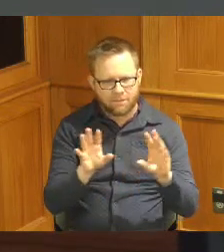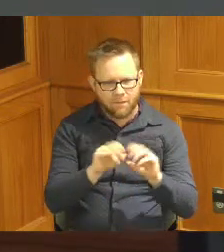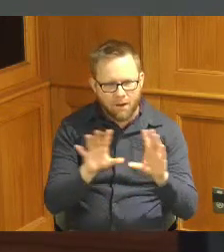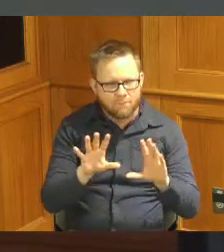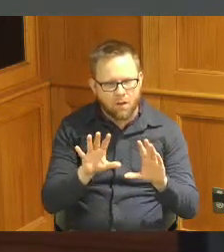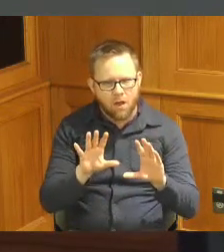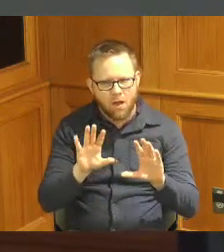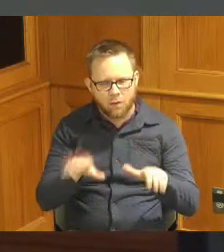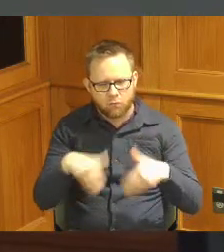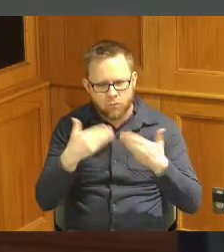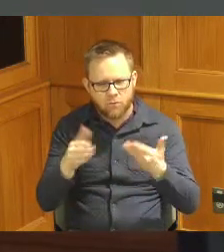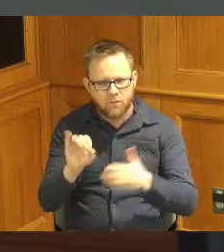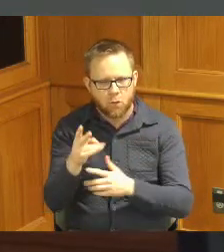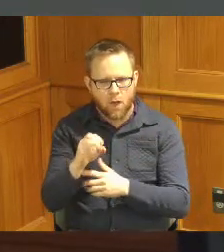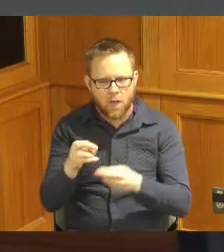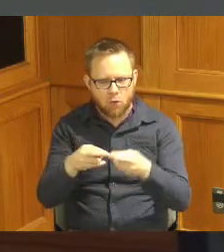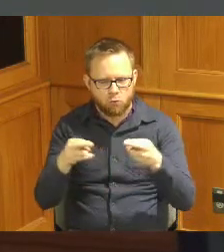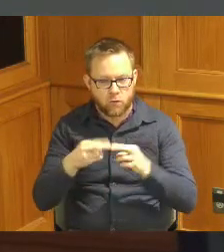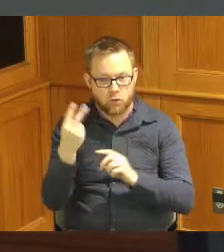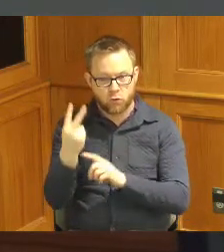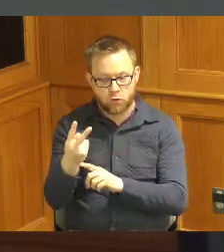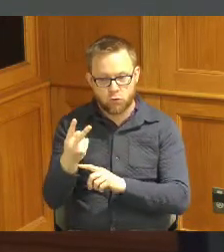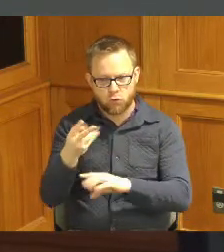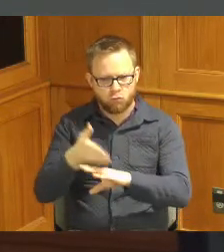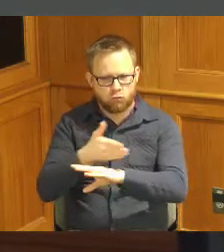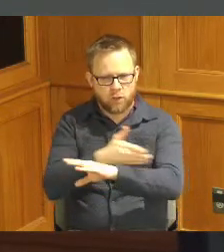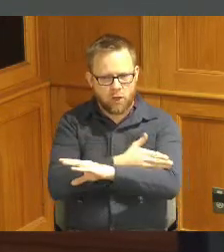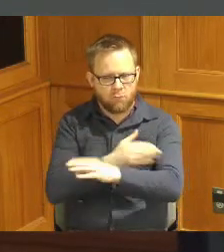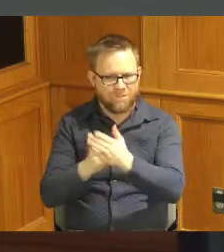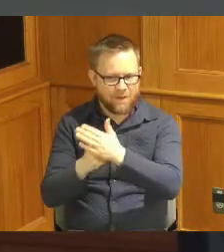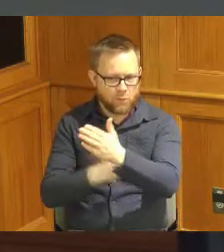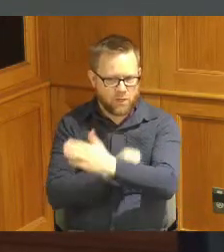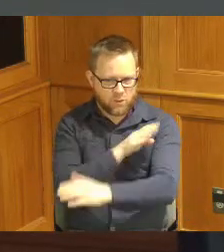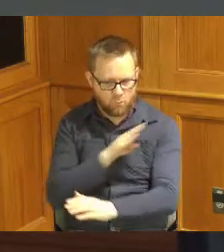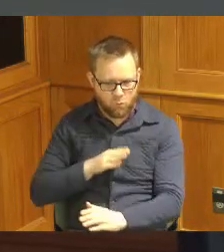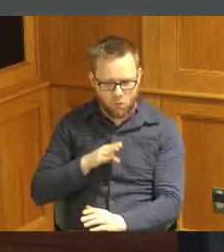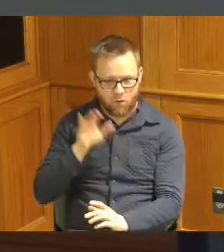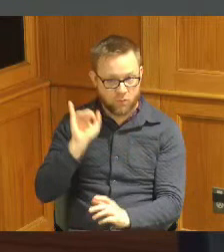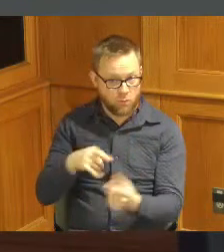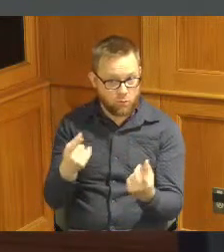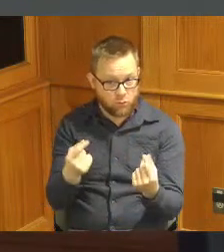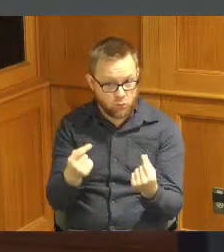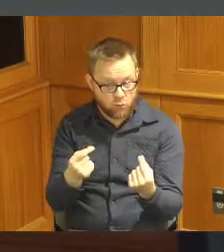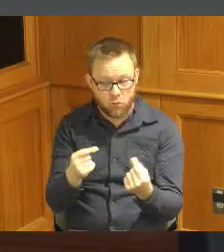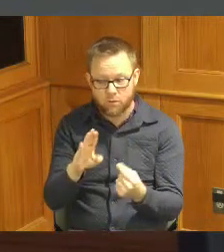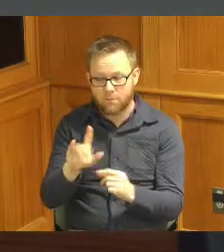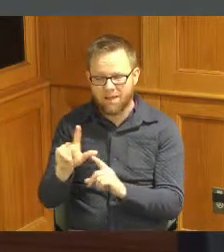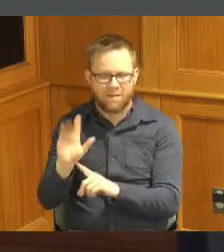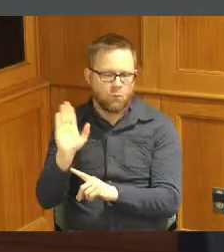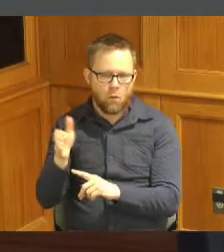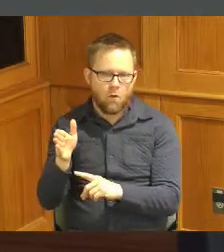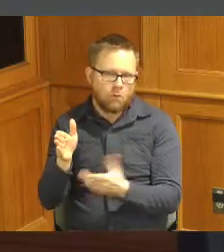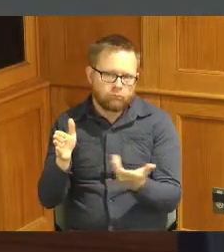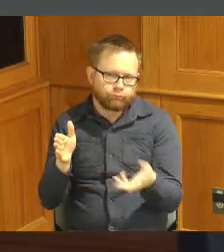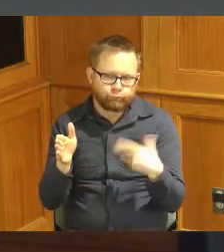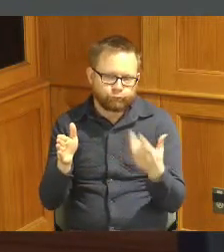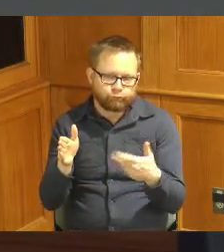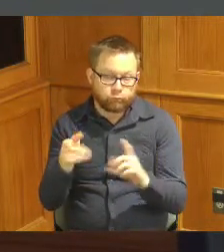the Ohio region two recovery Foundation board this is a buy lead that essentially the main purpose of